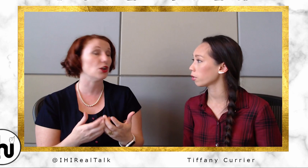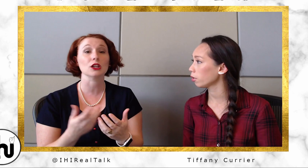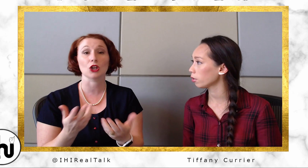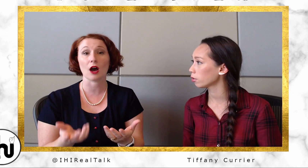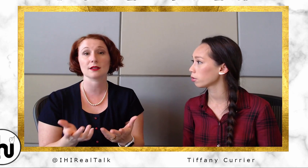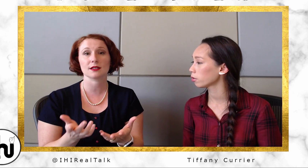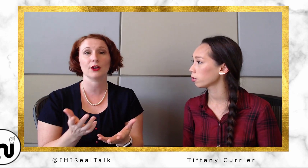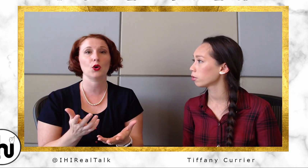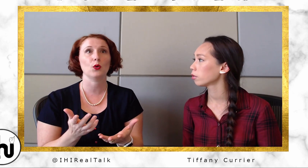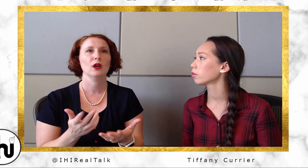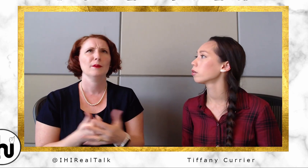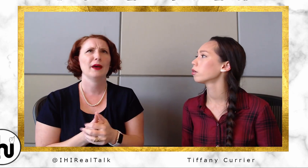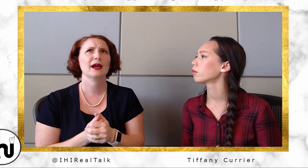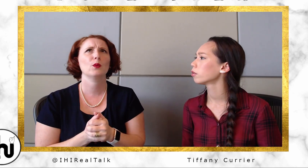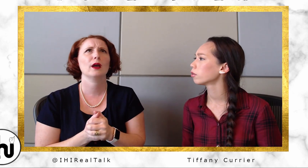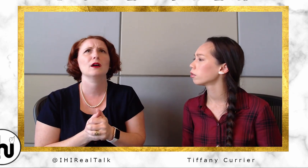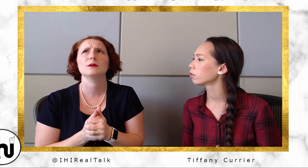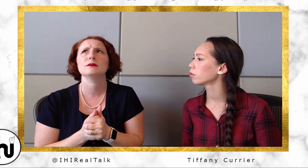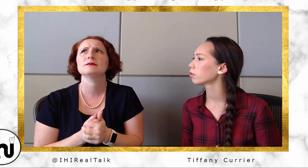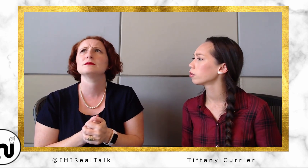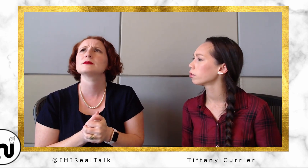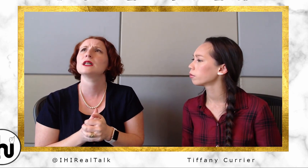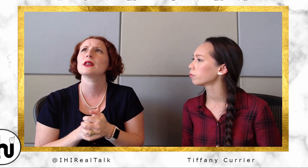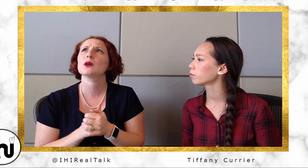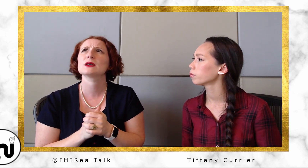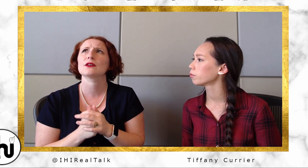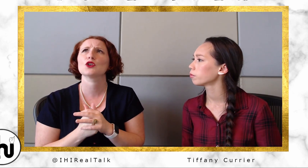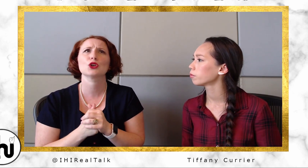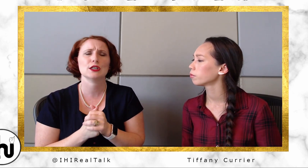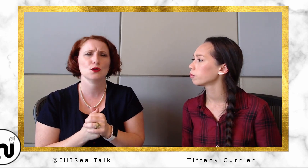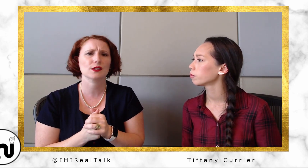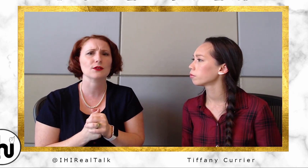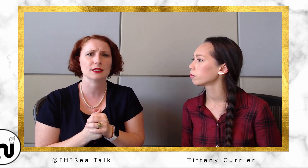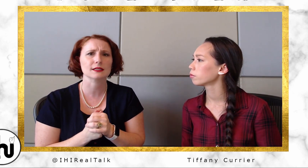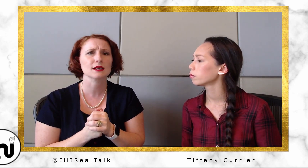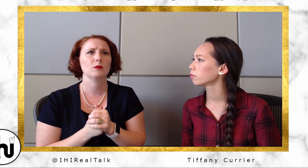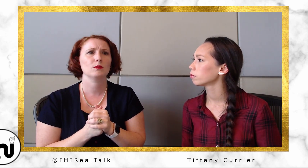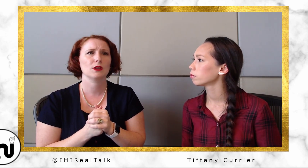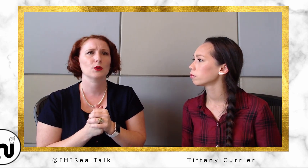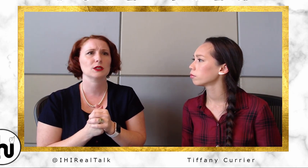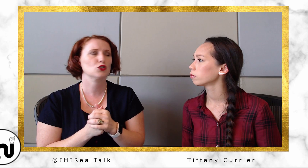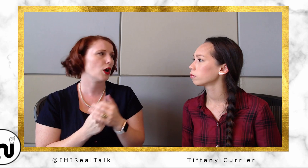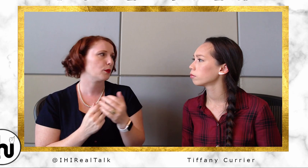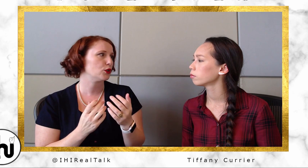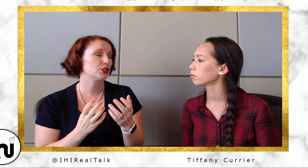lost. I know back, I think it was like, the early 2000s, there was a strong push in